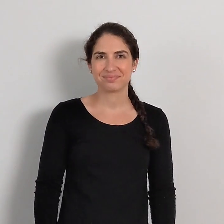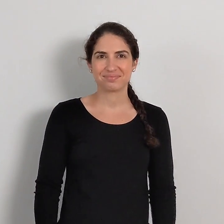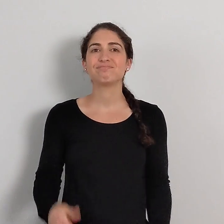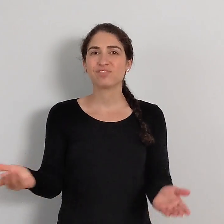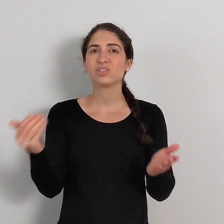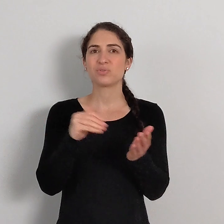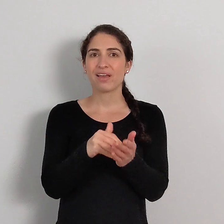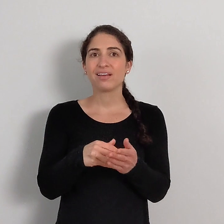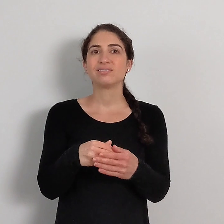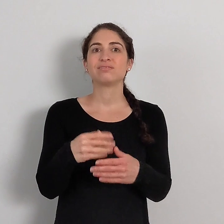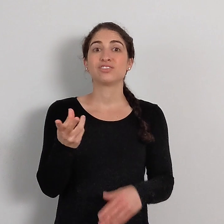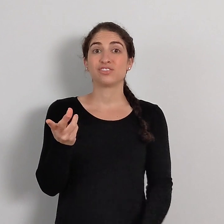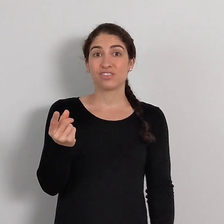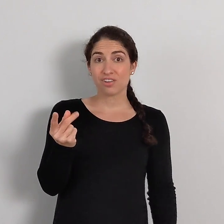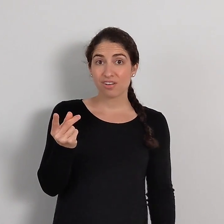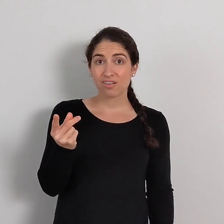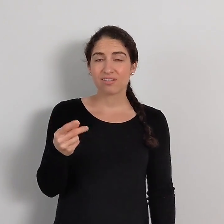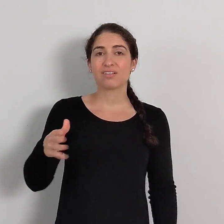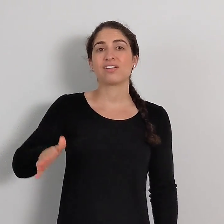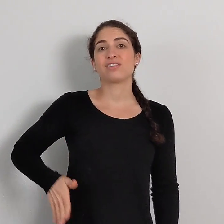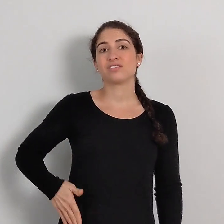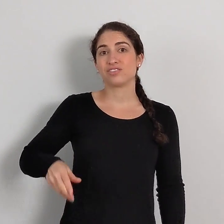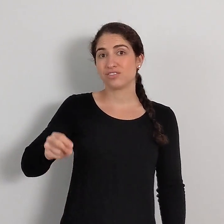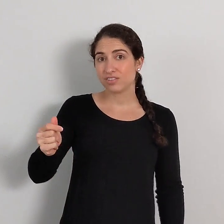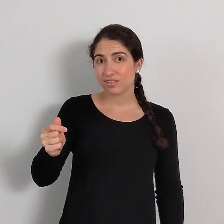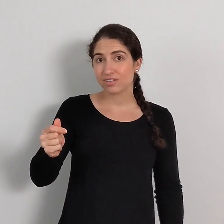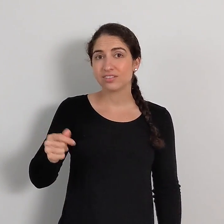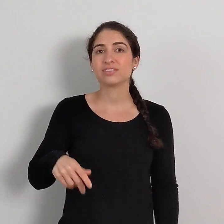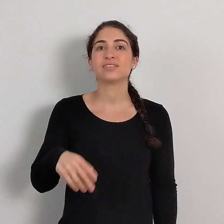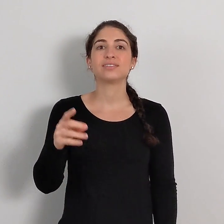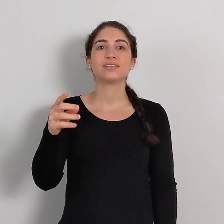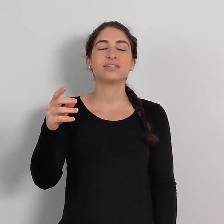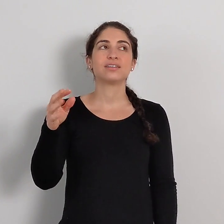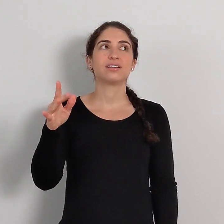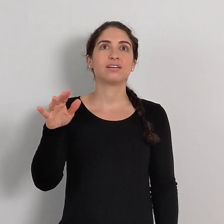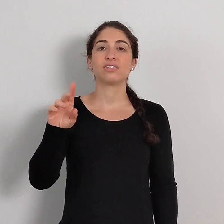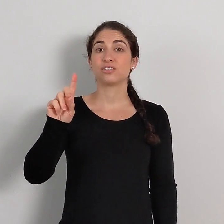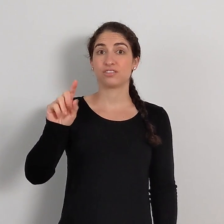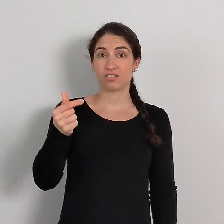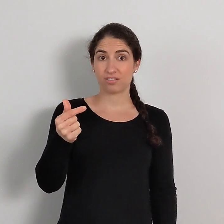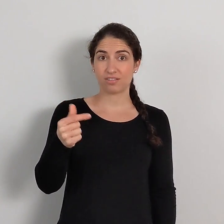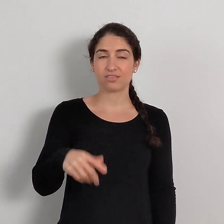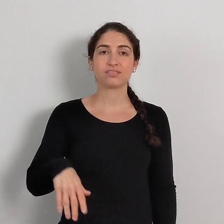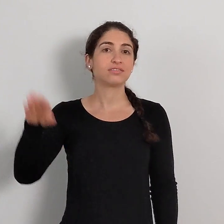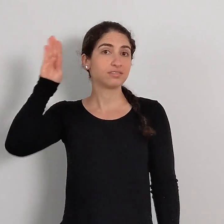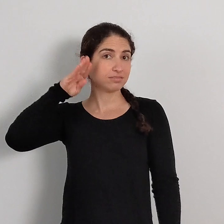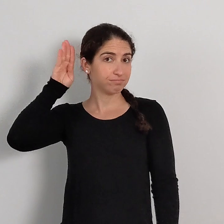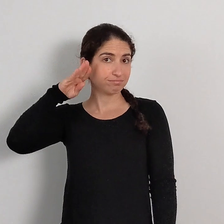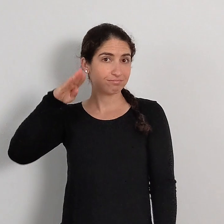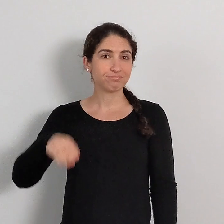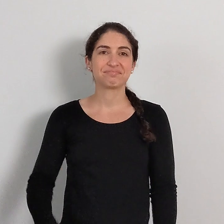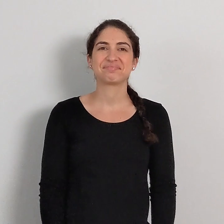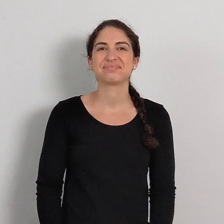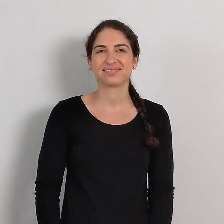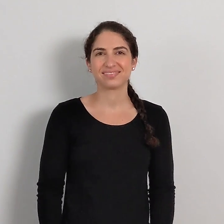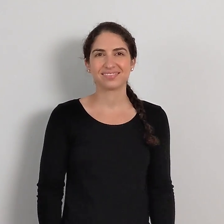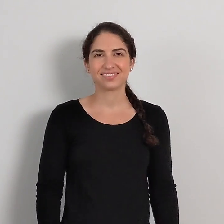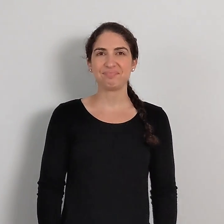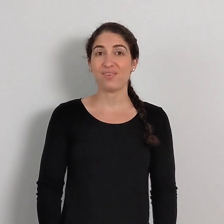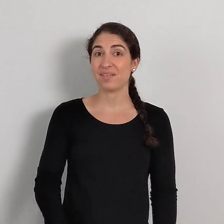Again: DOG, DOG, DOG, DOG